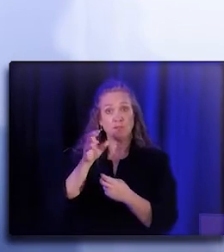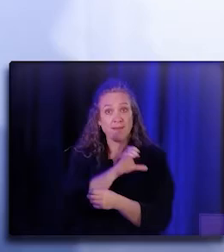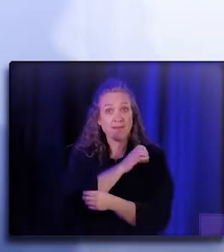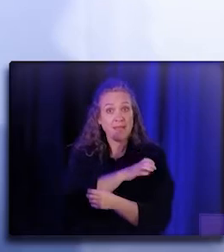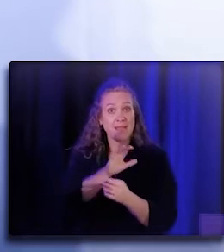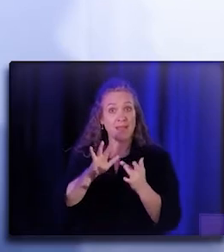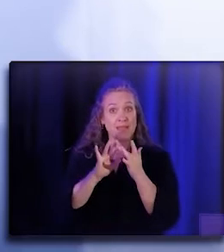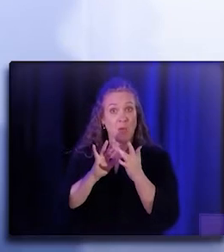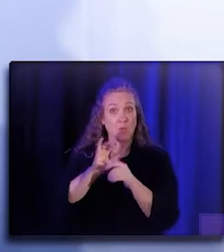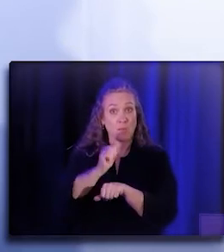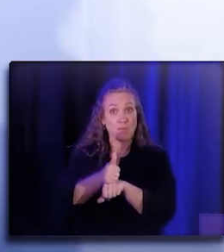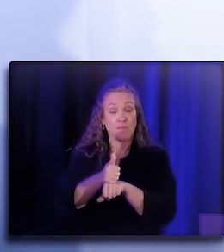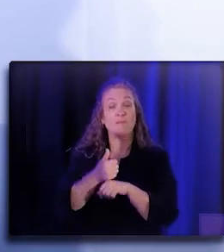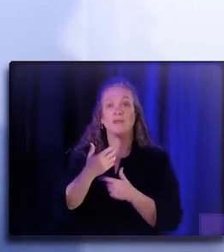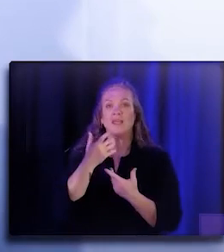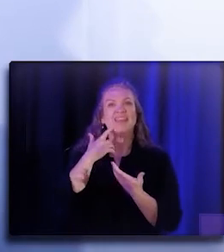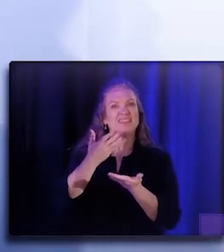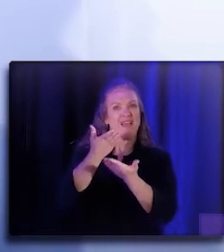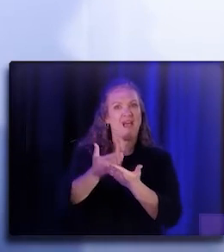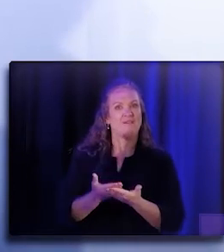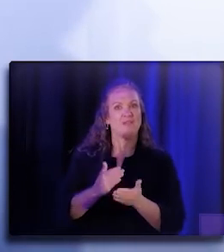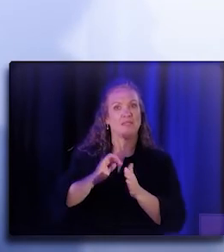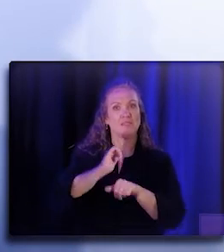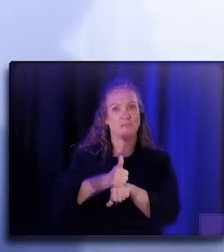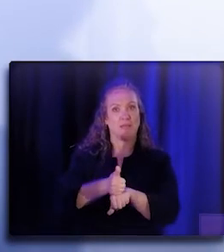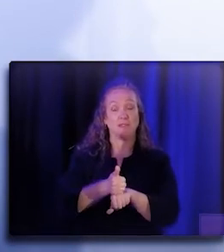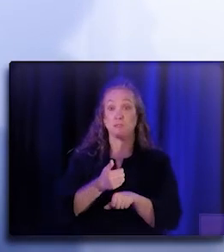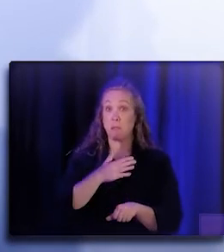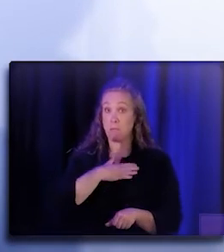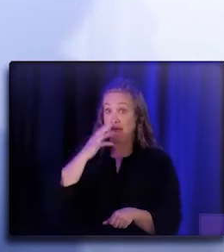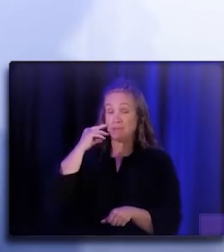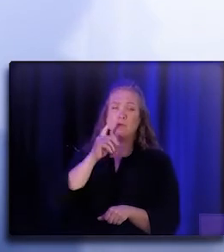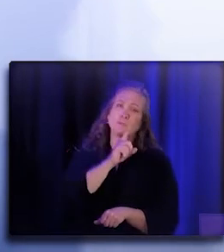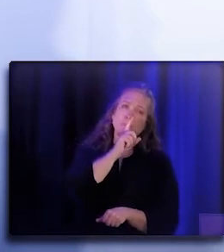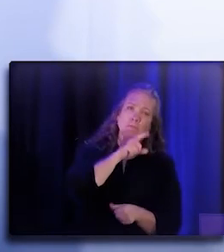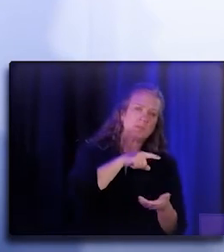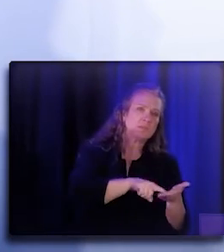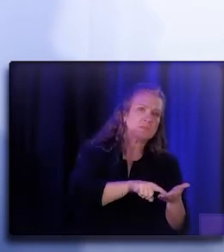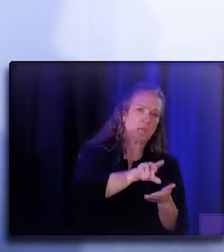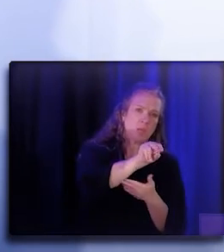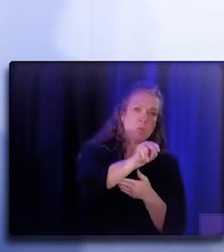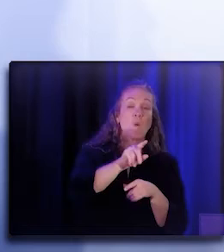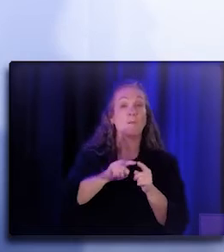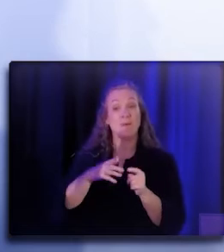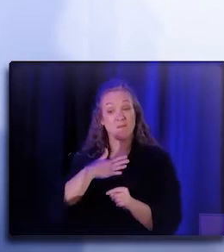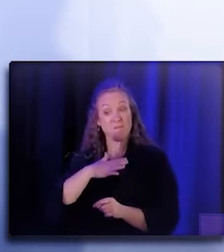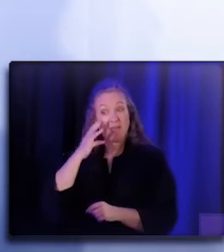And in my experience, while we haven't studied this yet, but in my personal experience, has improved the quality of life